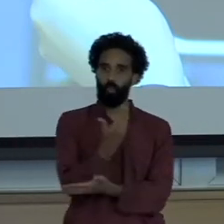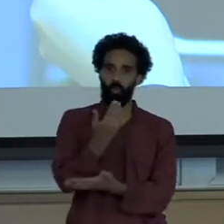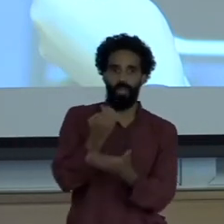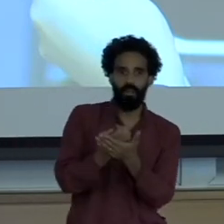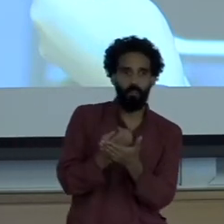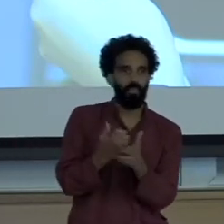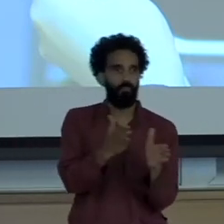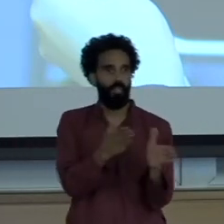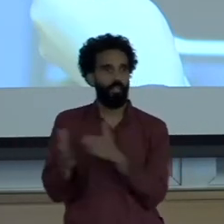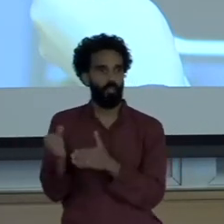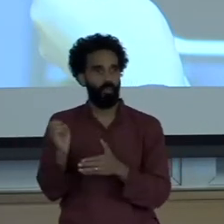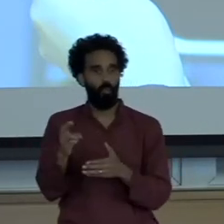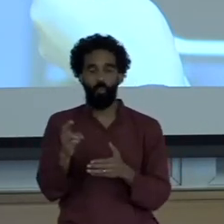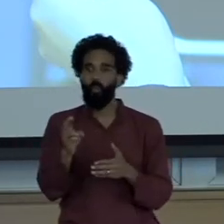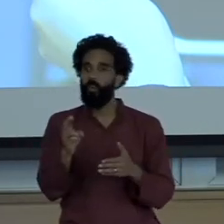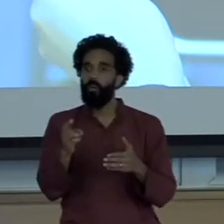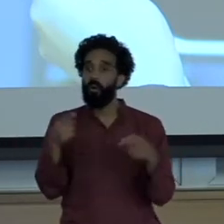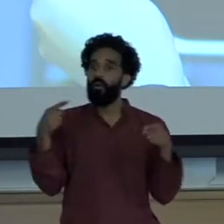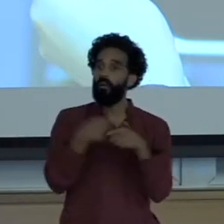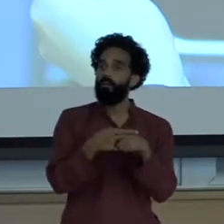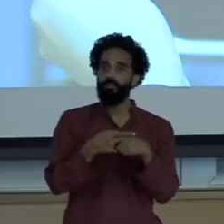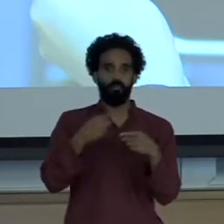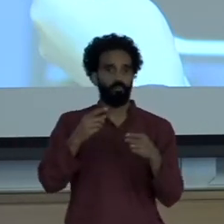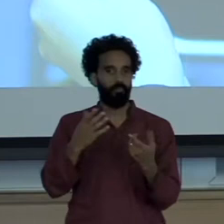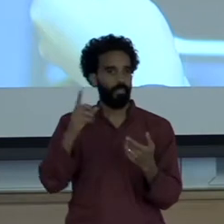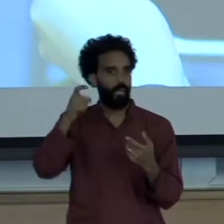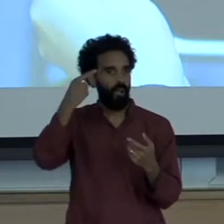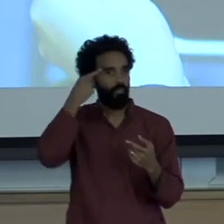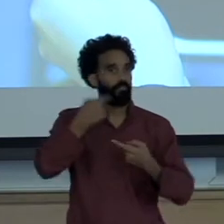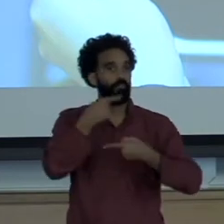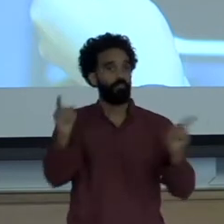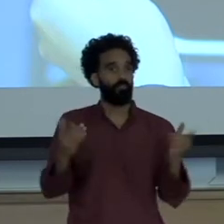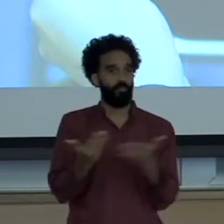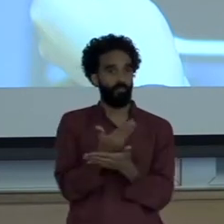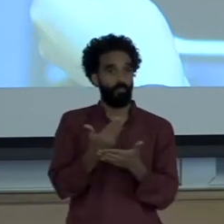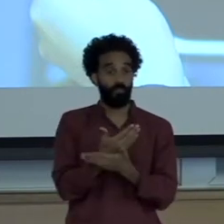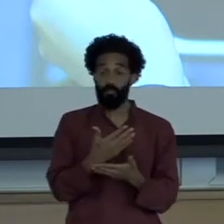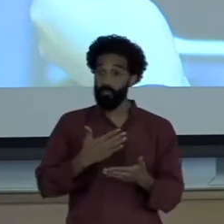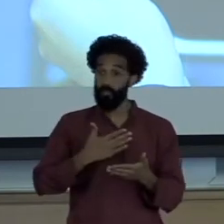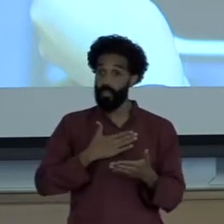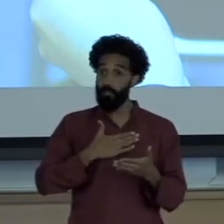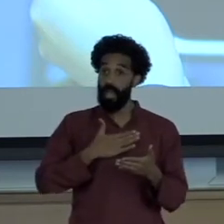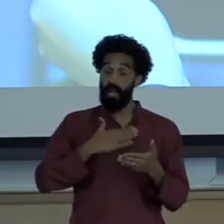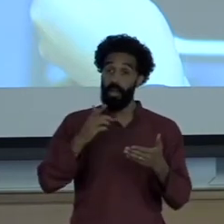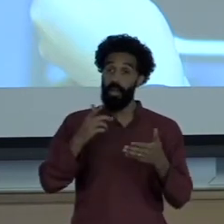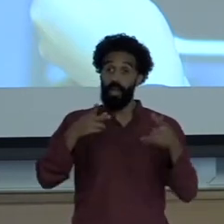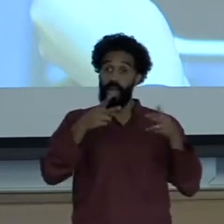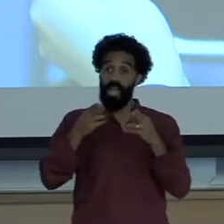The government announced the new initiative and my editor said I had to stay here to cover that story